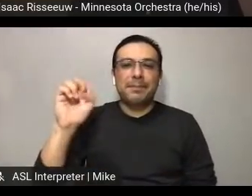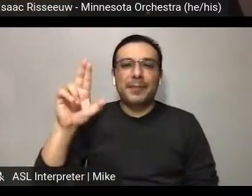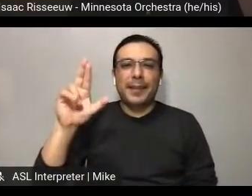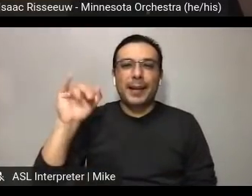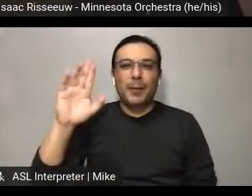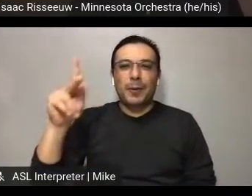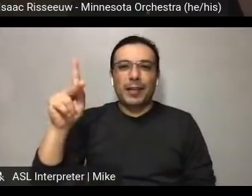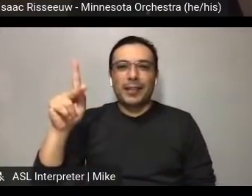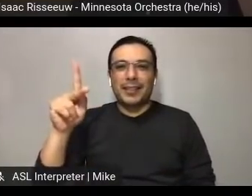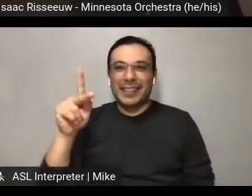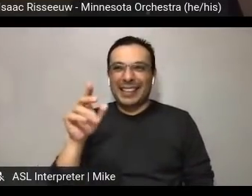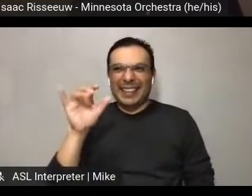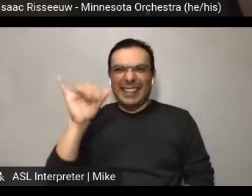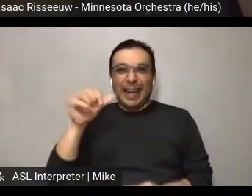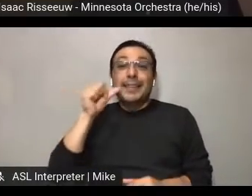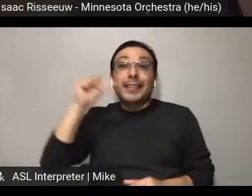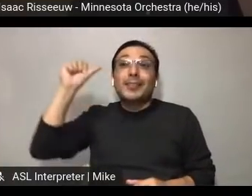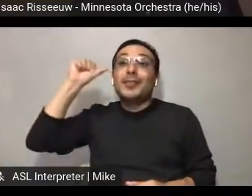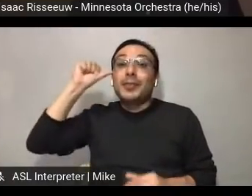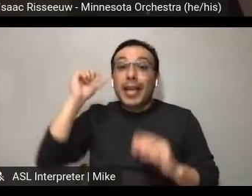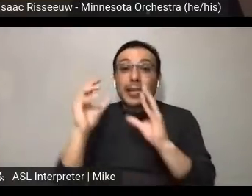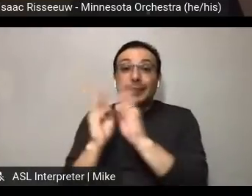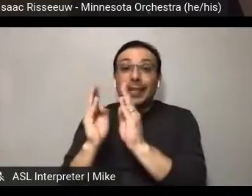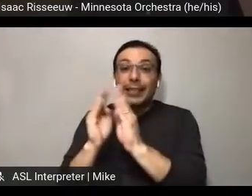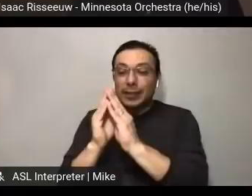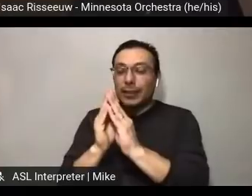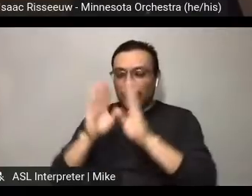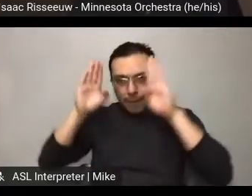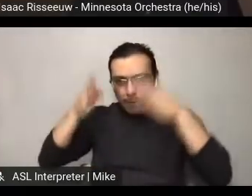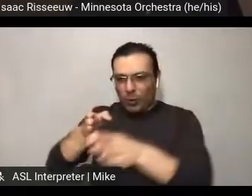session yesterday, focused on organic content. 'Cause... we talk